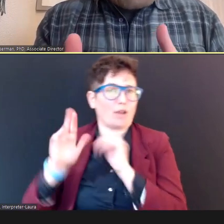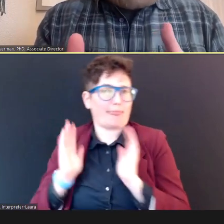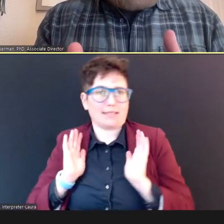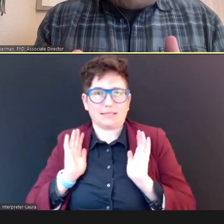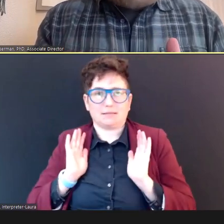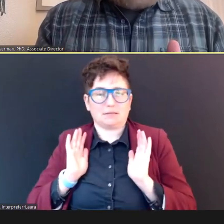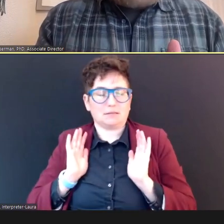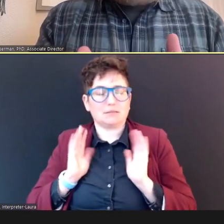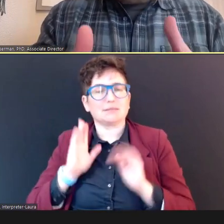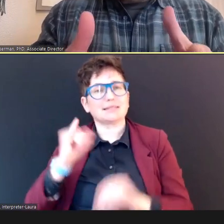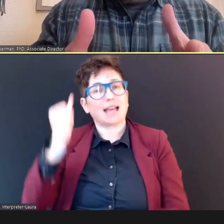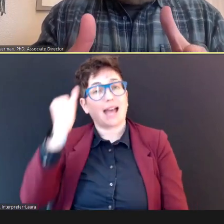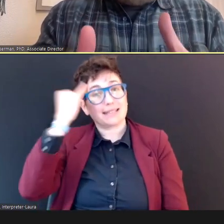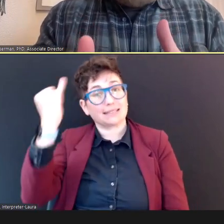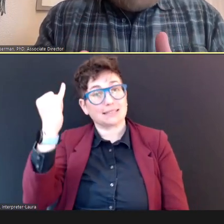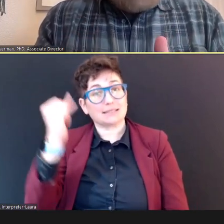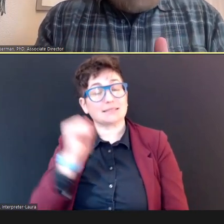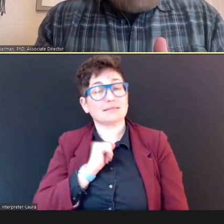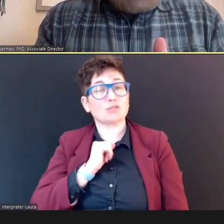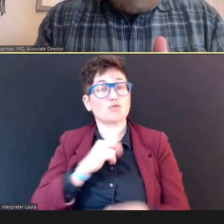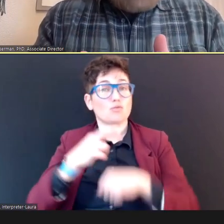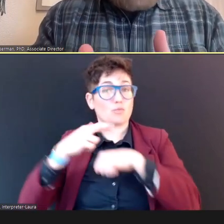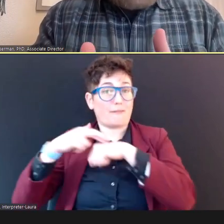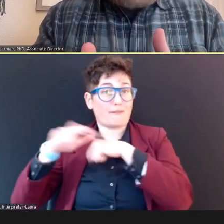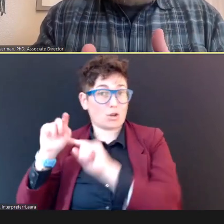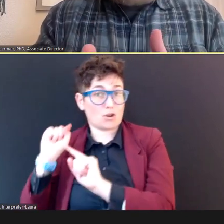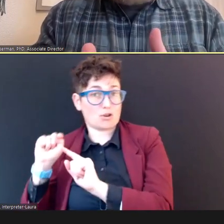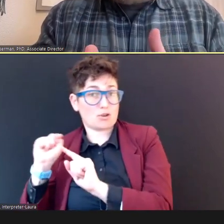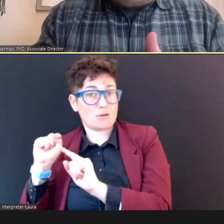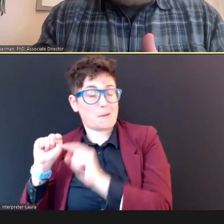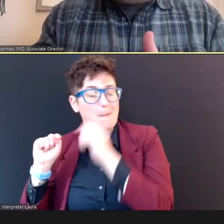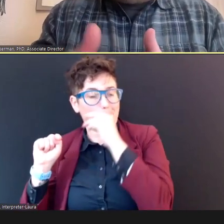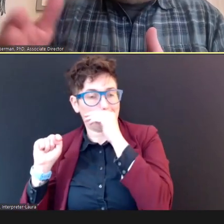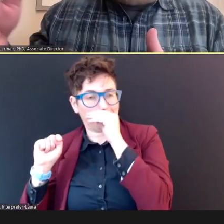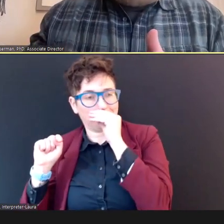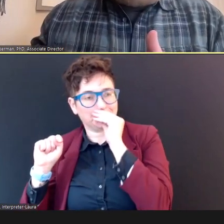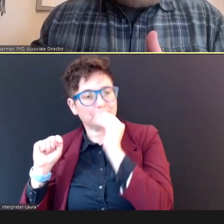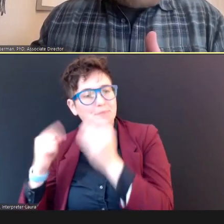Refer -- Is so that, somebody else, a pediatric audiologist -- and maybe,